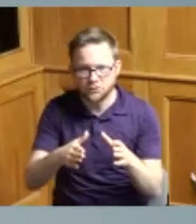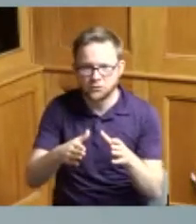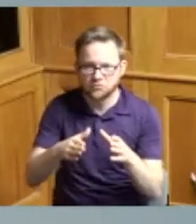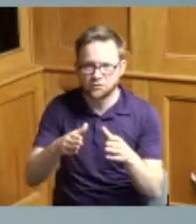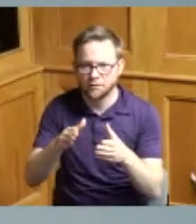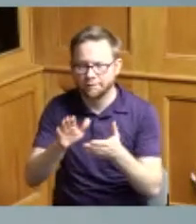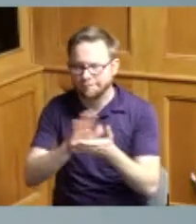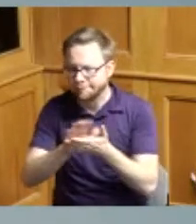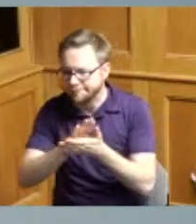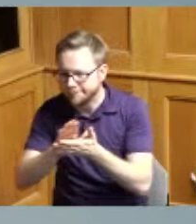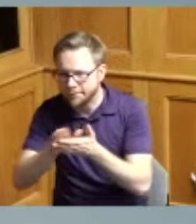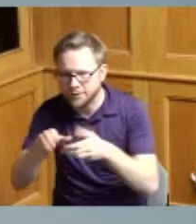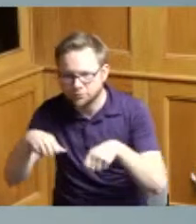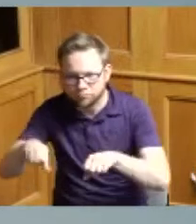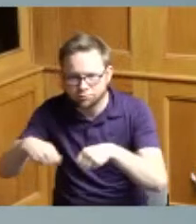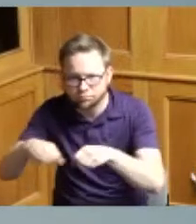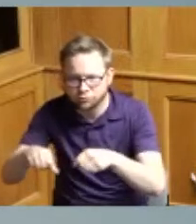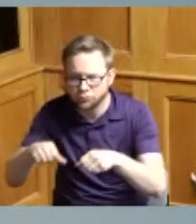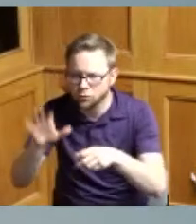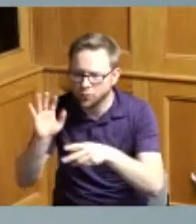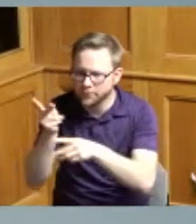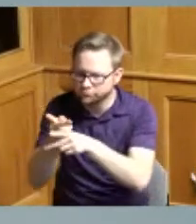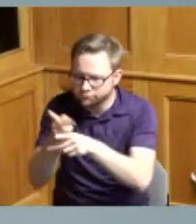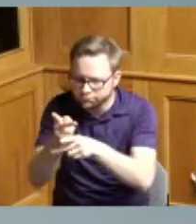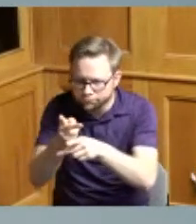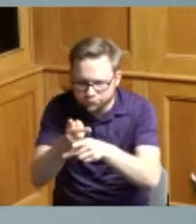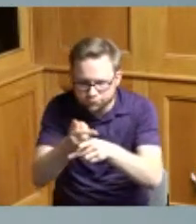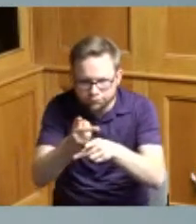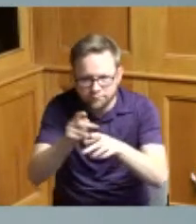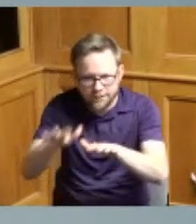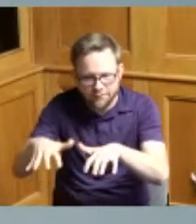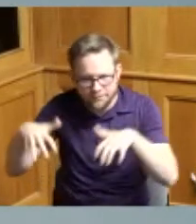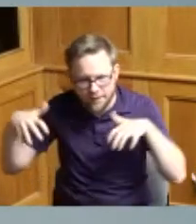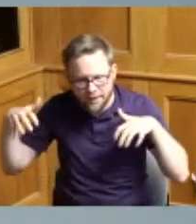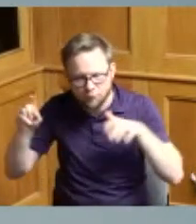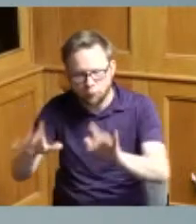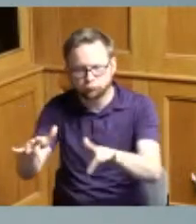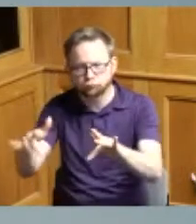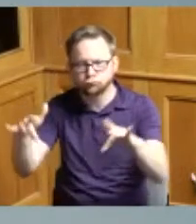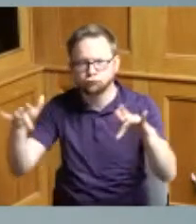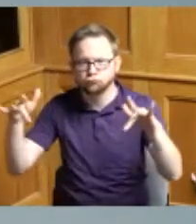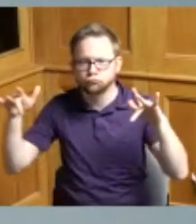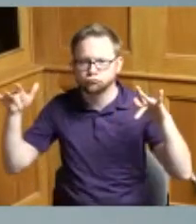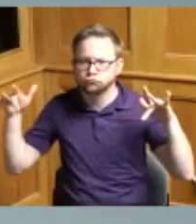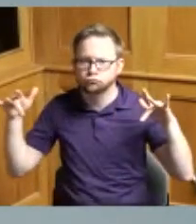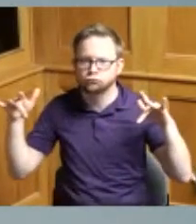of that stadium and make sure making sure that it's a jewel and an asset for for this community